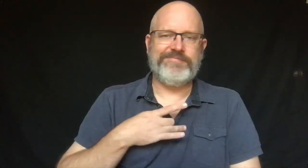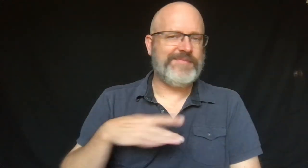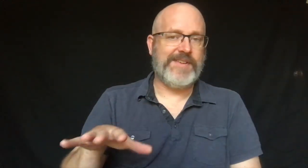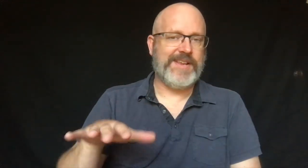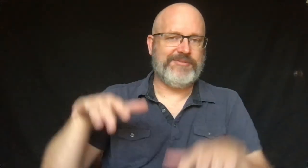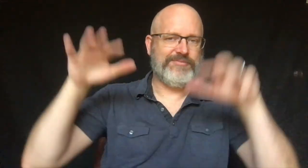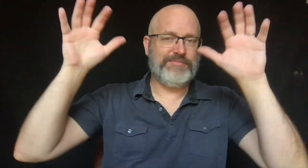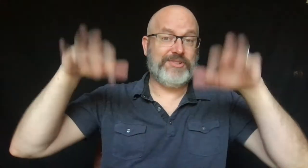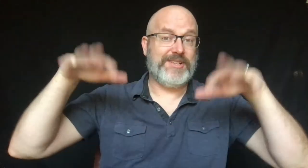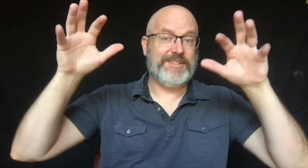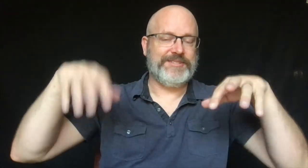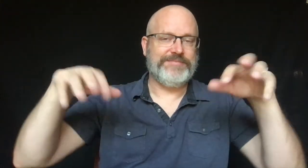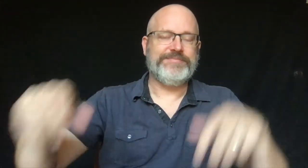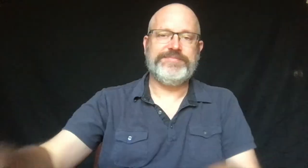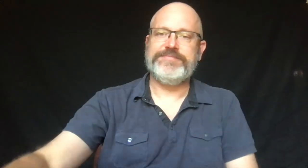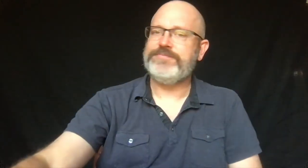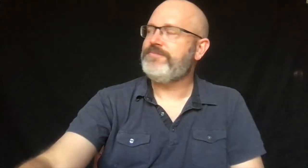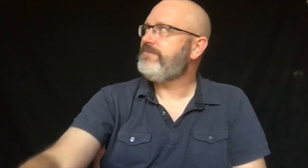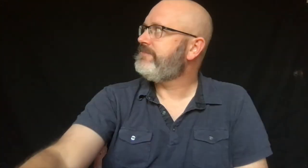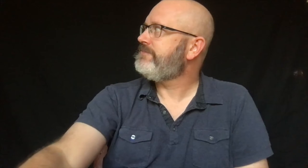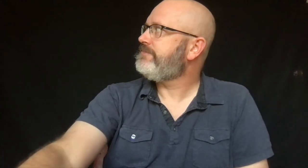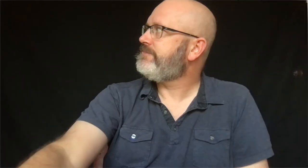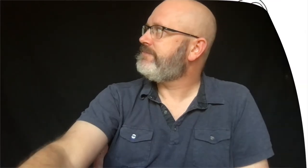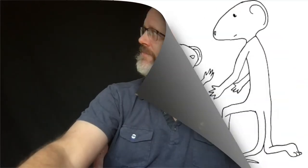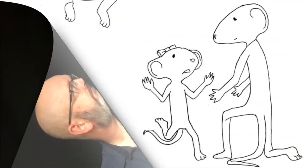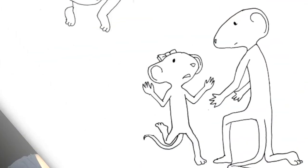She didn't like the rain.